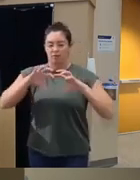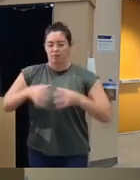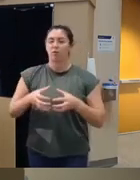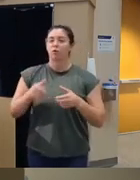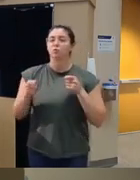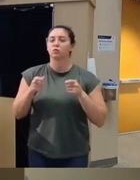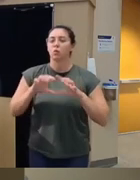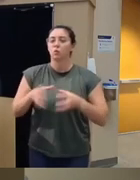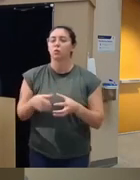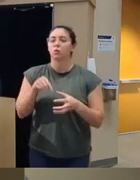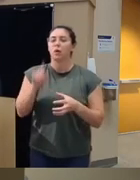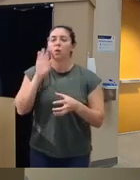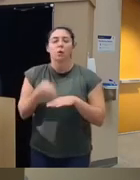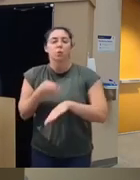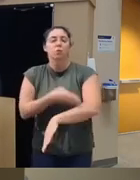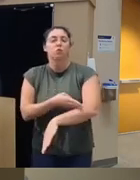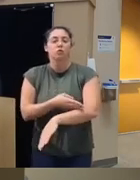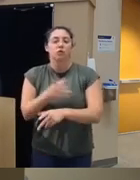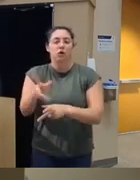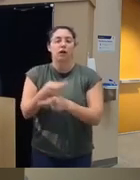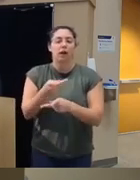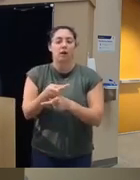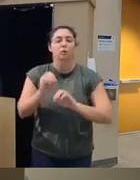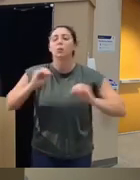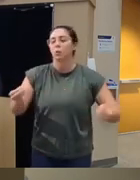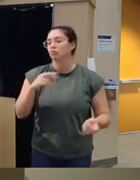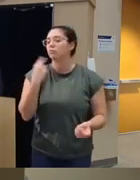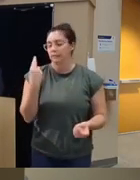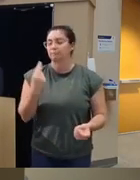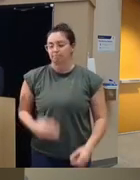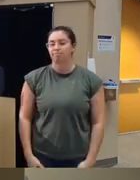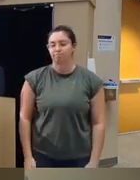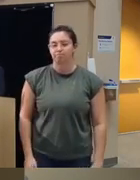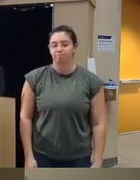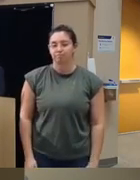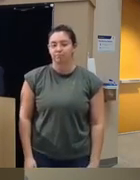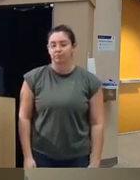that actually improved their care so that we wouldn't put anyone at risk so the this the